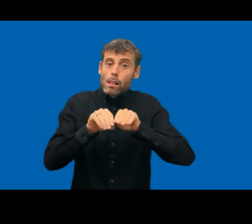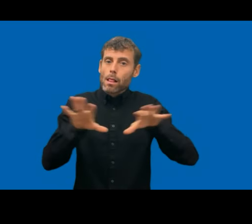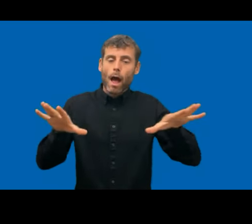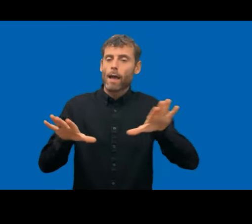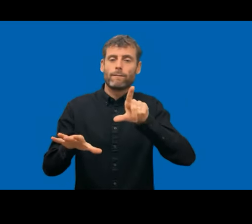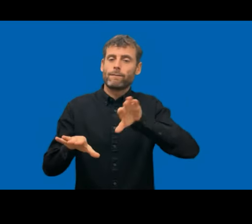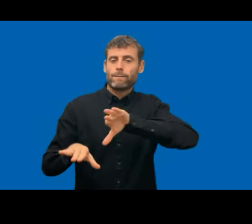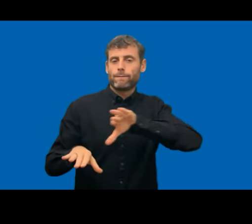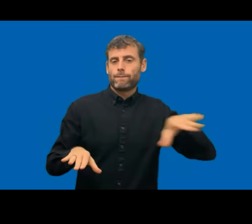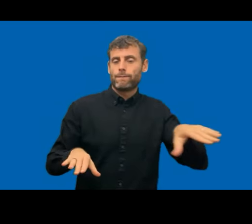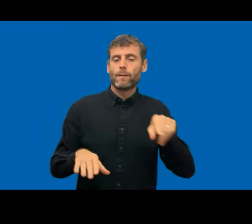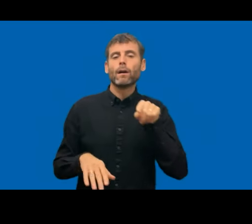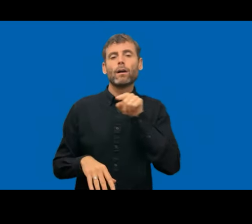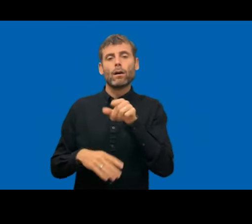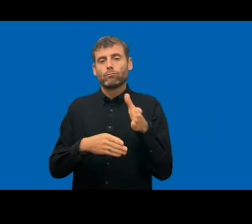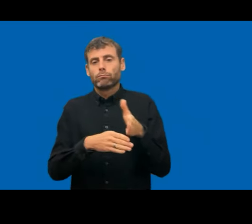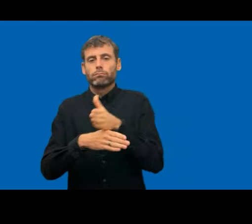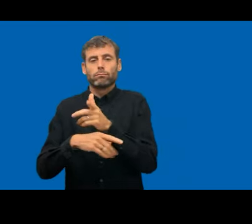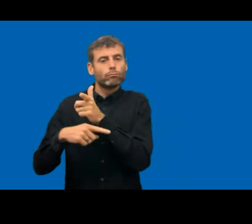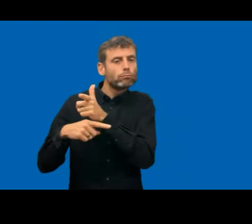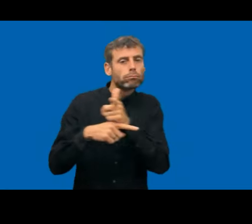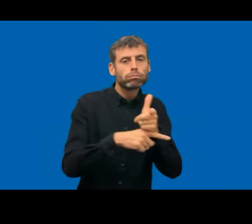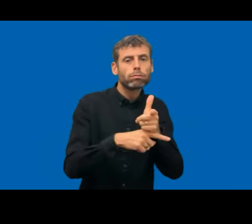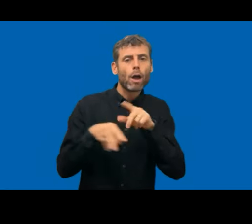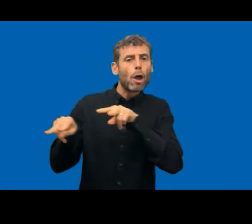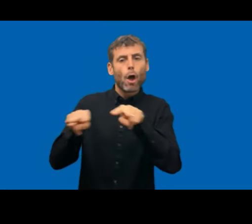So it's only the prerecorded videos that needs to be captioned, for example.